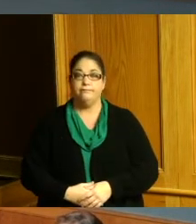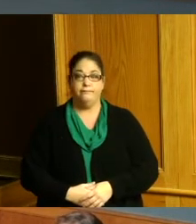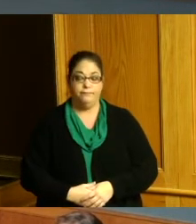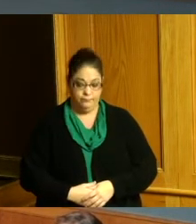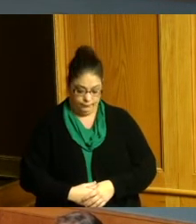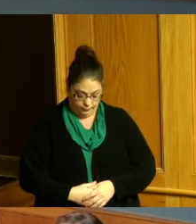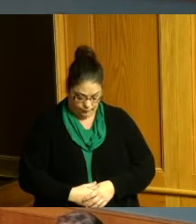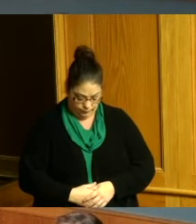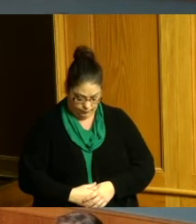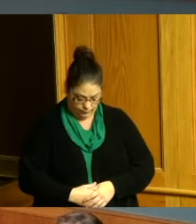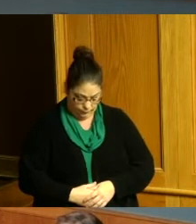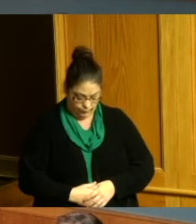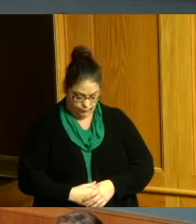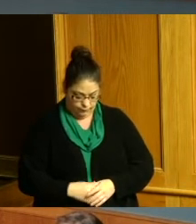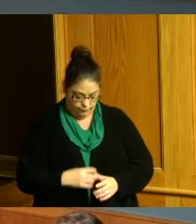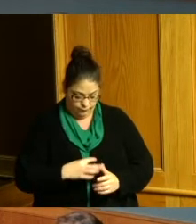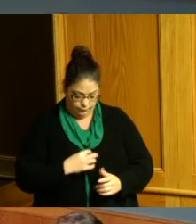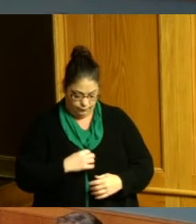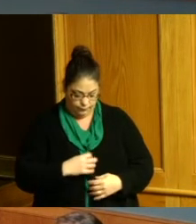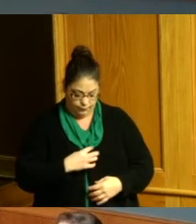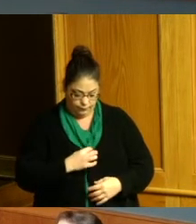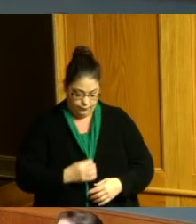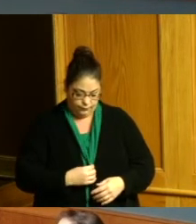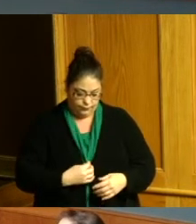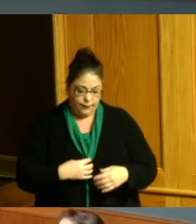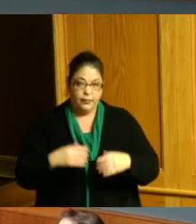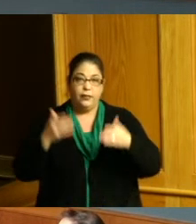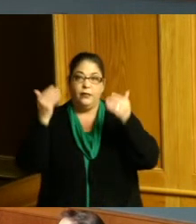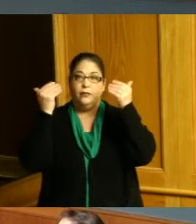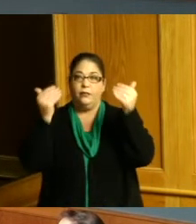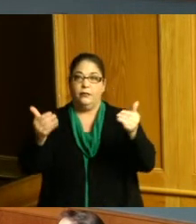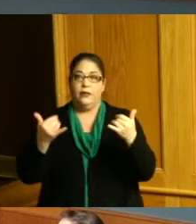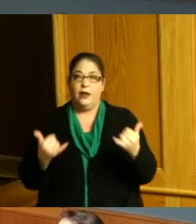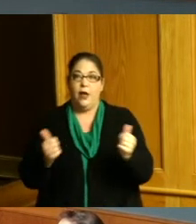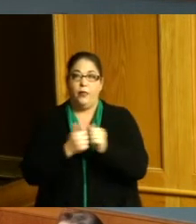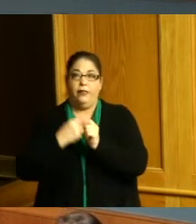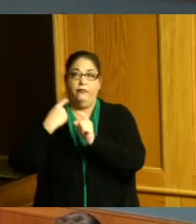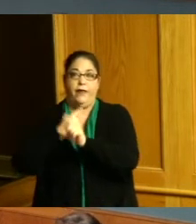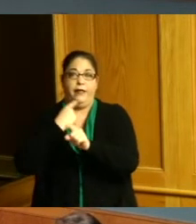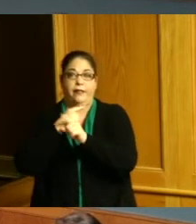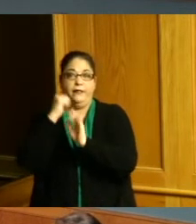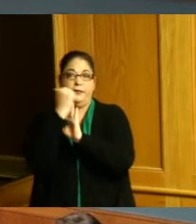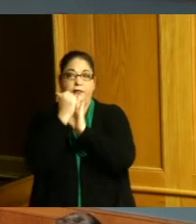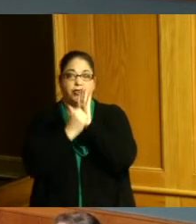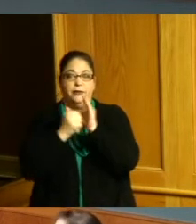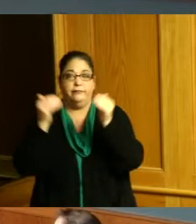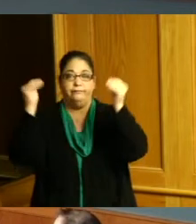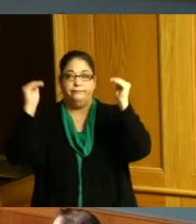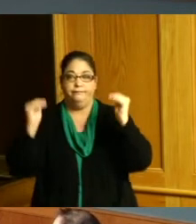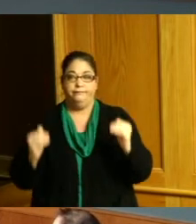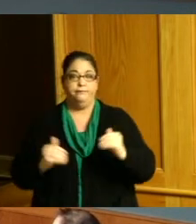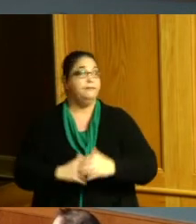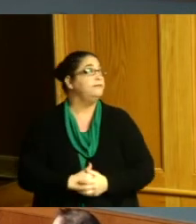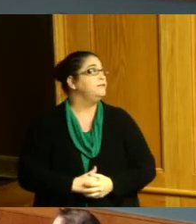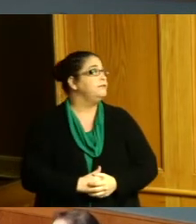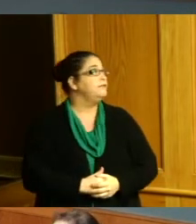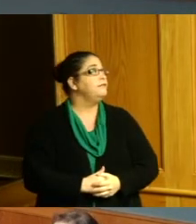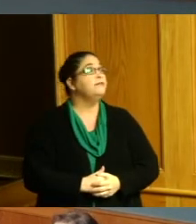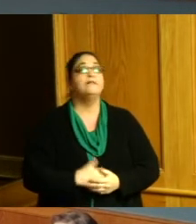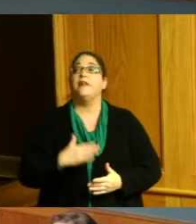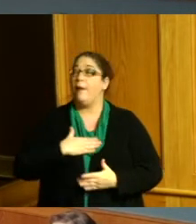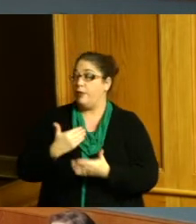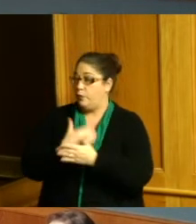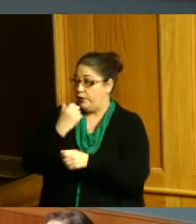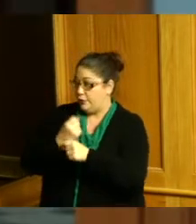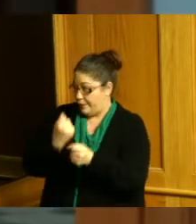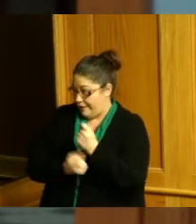we're going to move forward now to the regular agenda thank you happy new year to everybody I